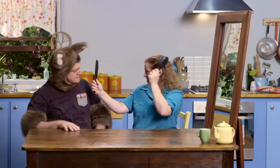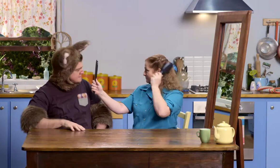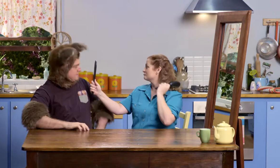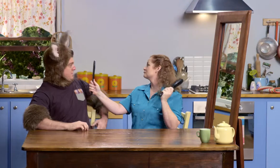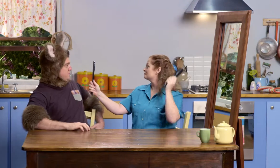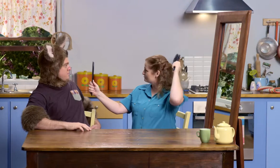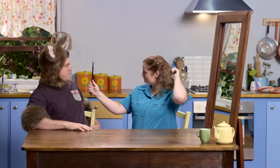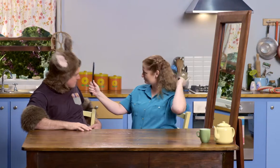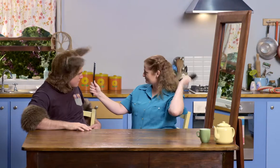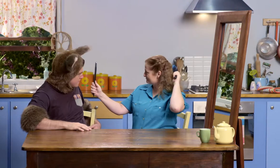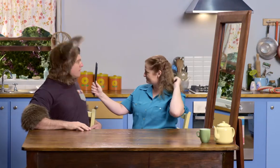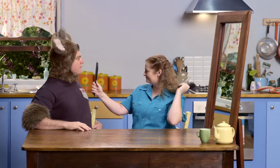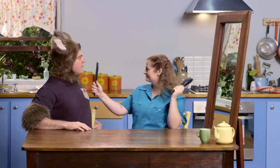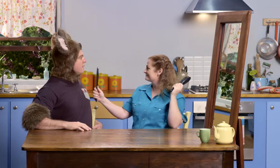Hmm. Oh! Huh?